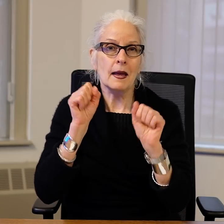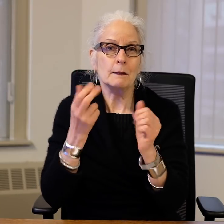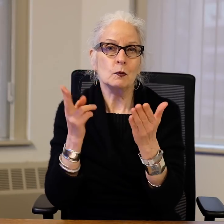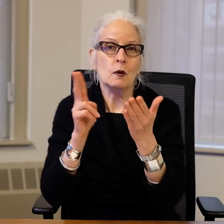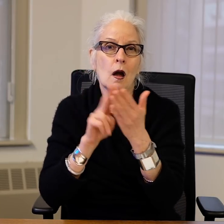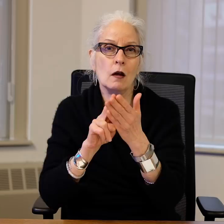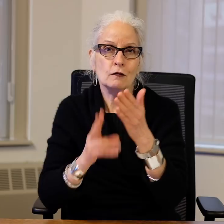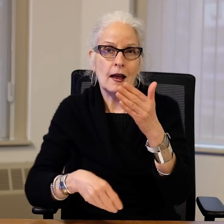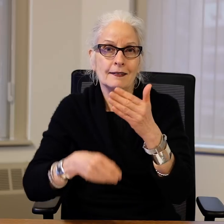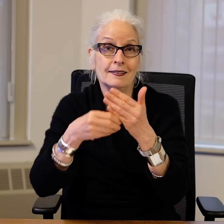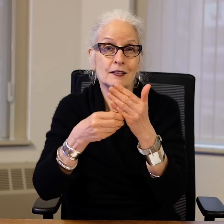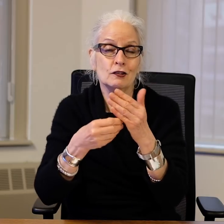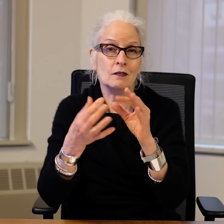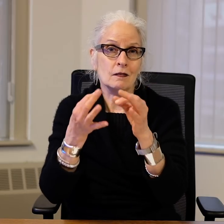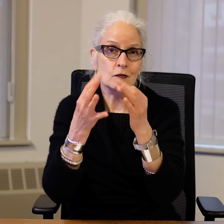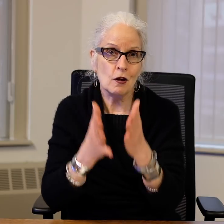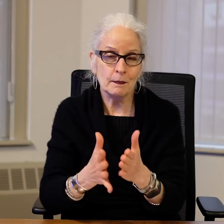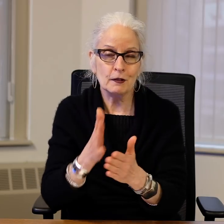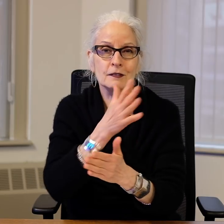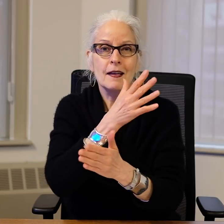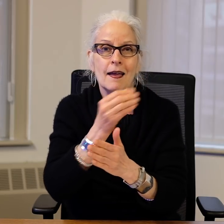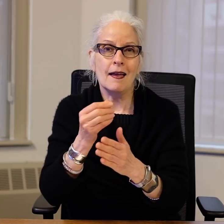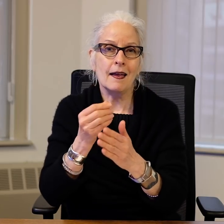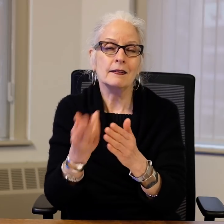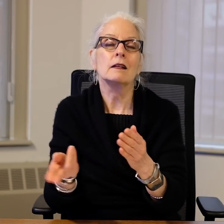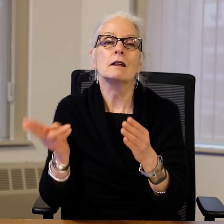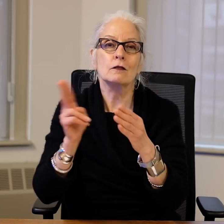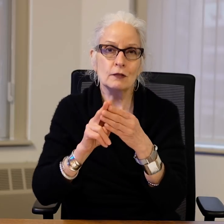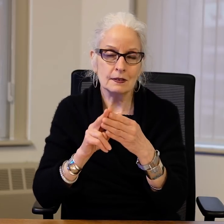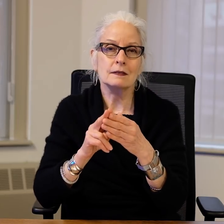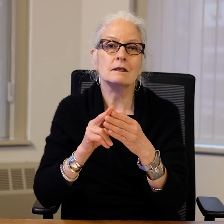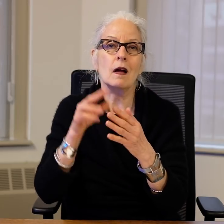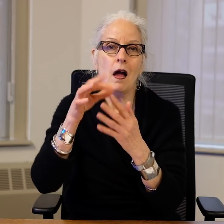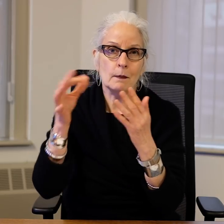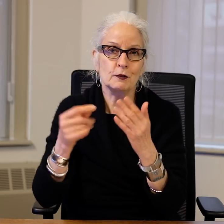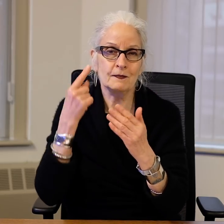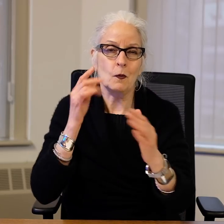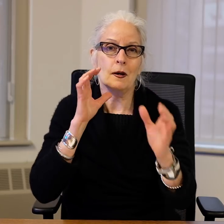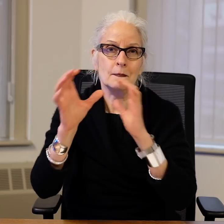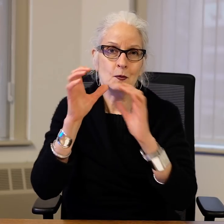This means we will be able to contract with additional interpreters and increase options